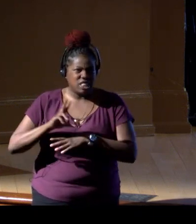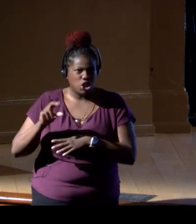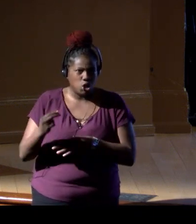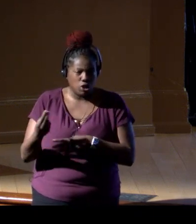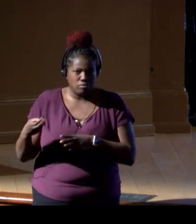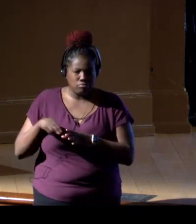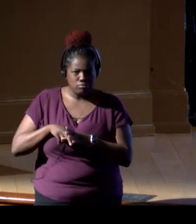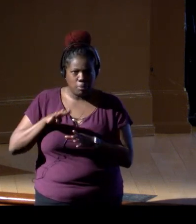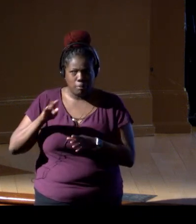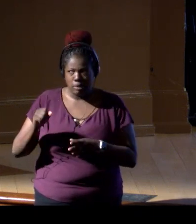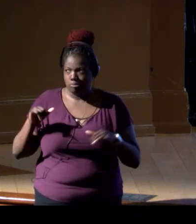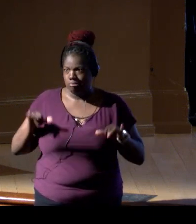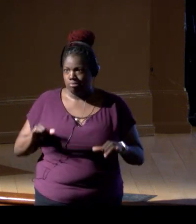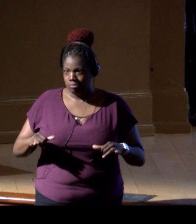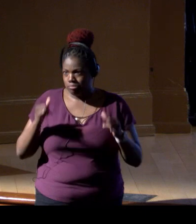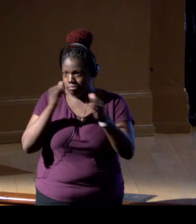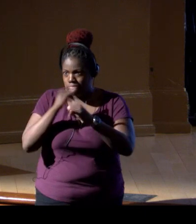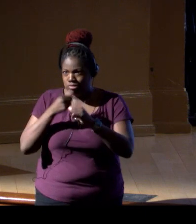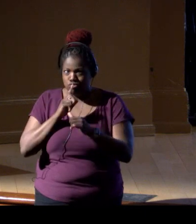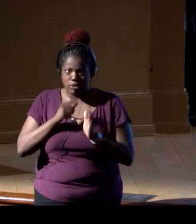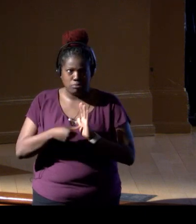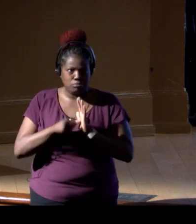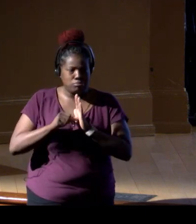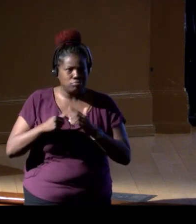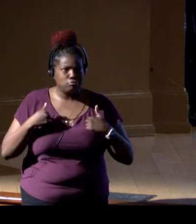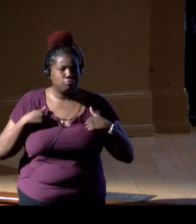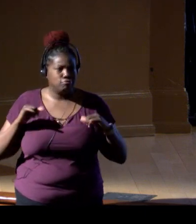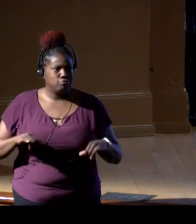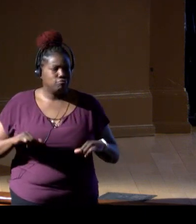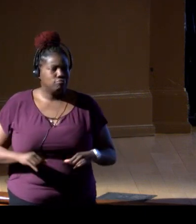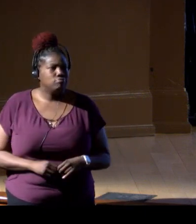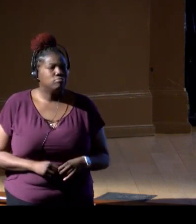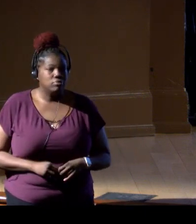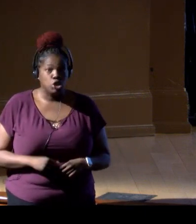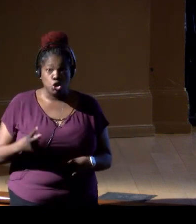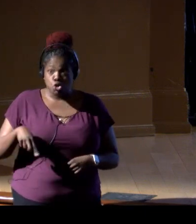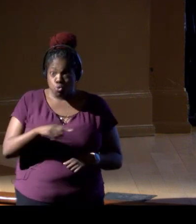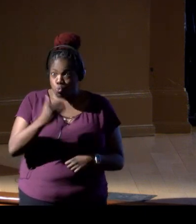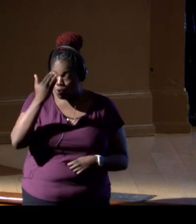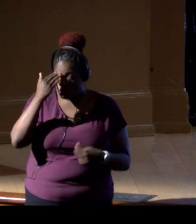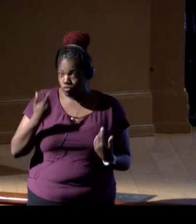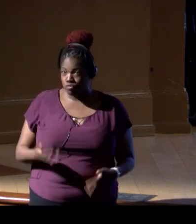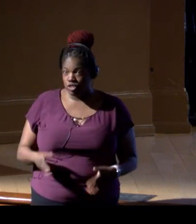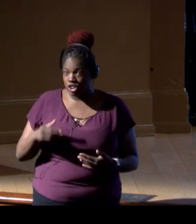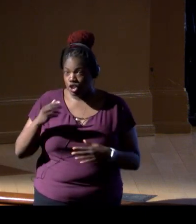I thought that was pretty darn impressive. So as you may know, the US Geological Survey is